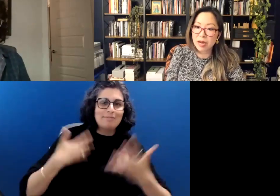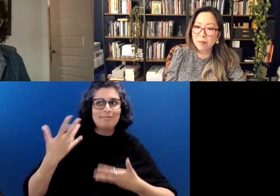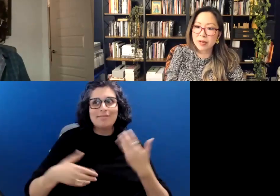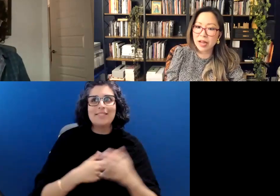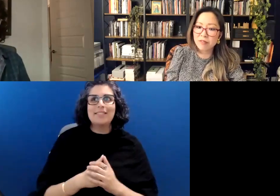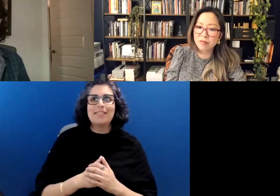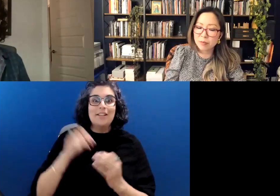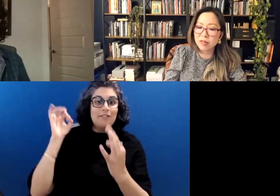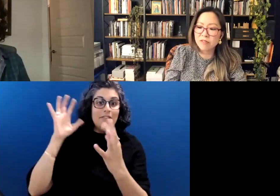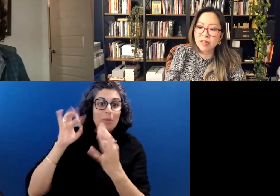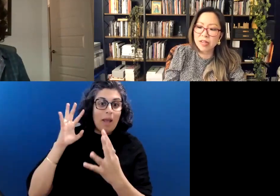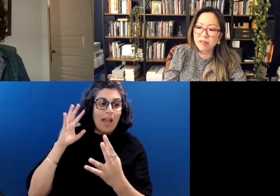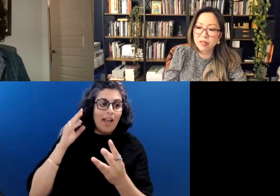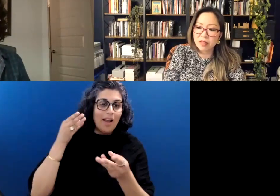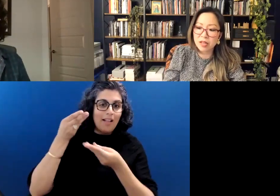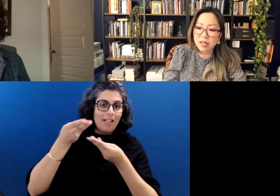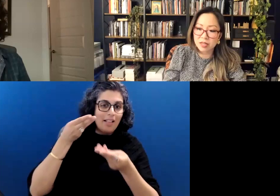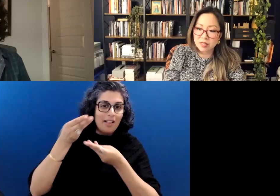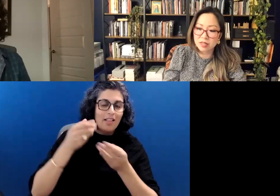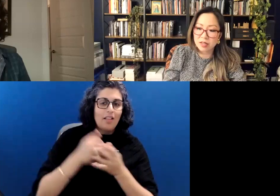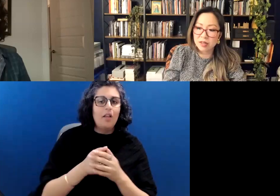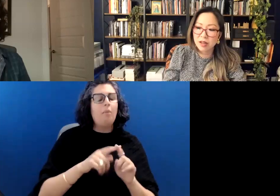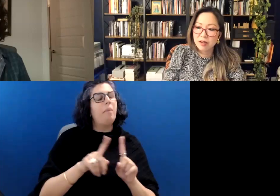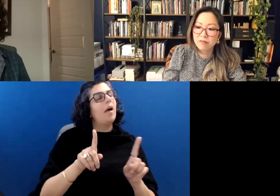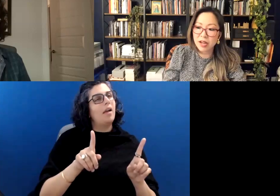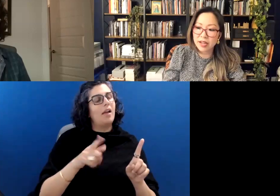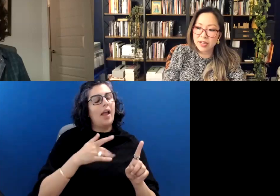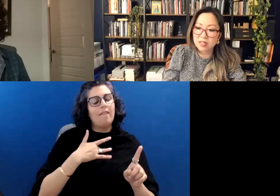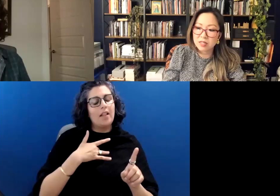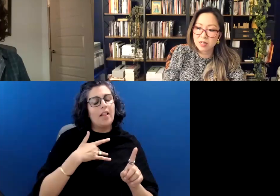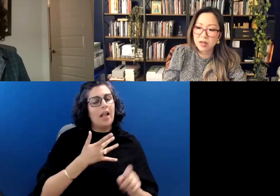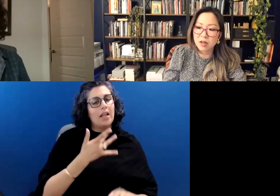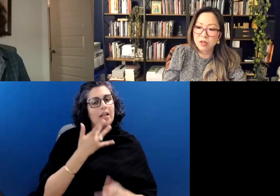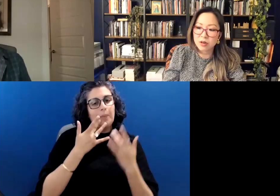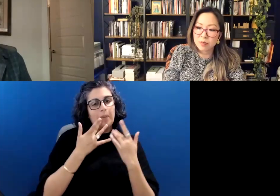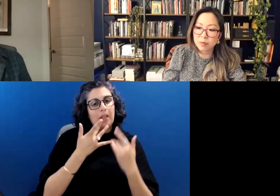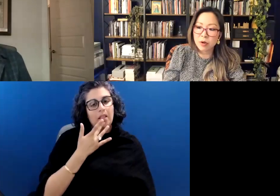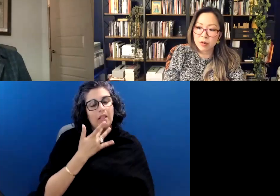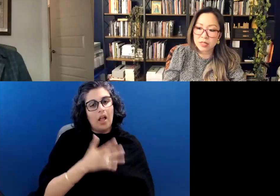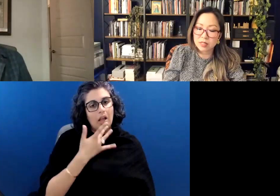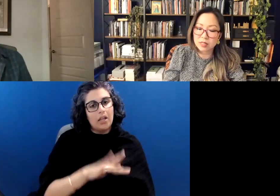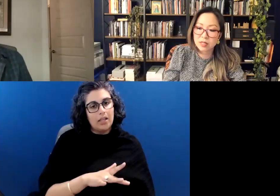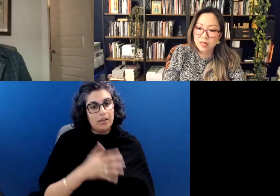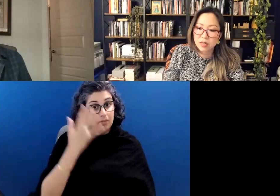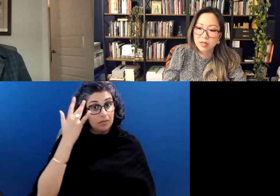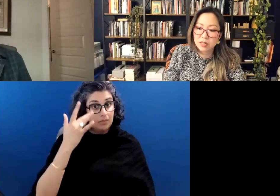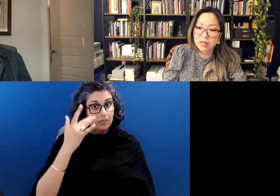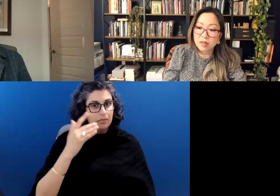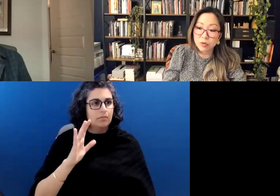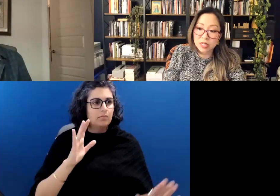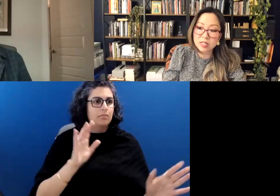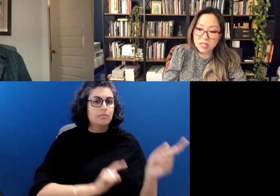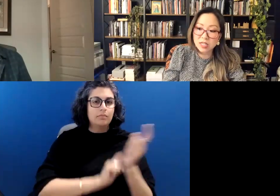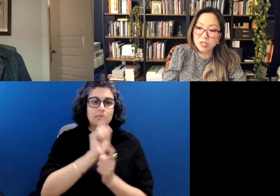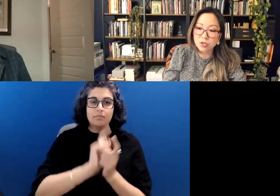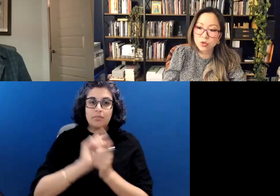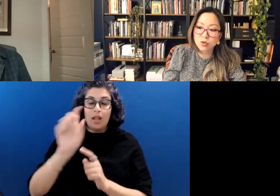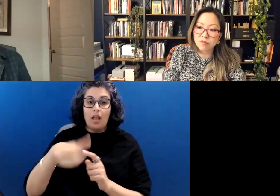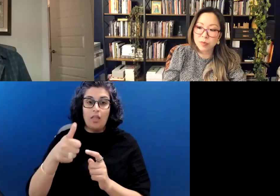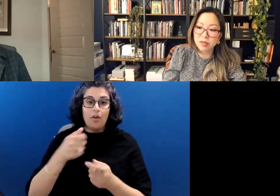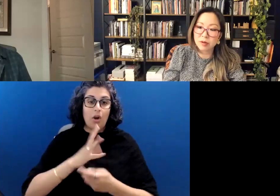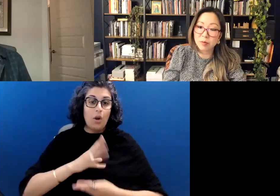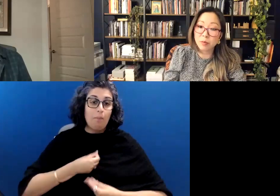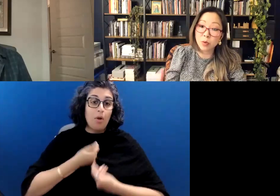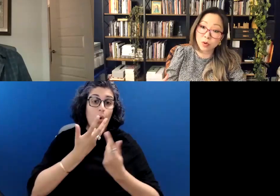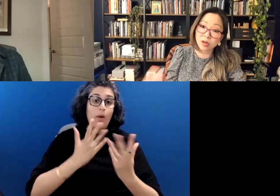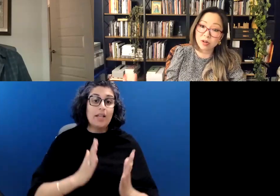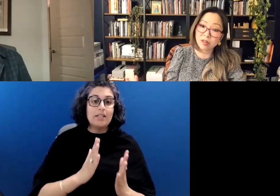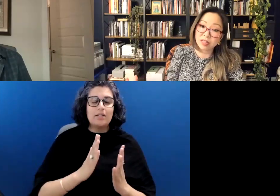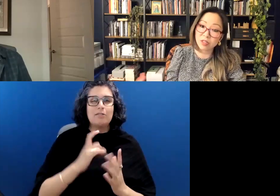But I feel like I've been lucky to find other poets in recent years who have been more like